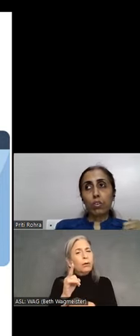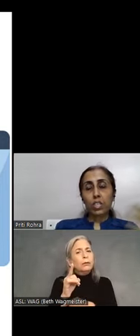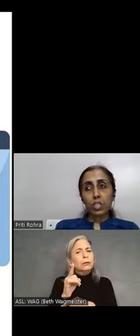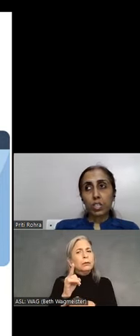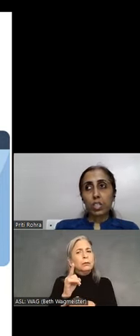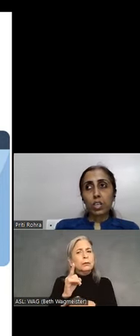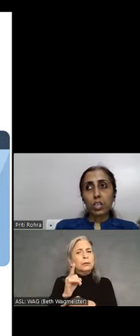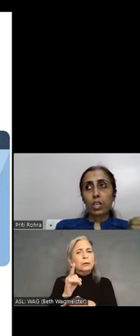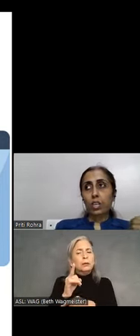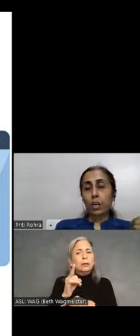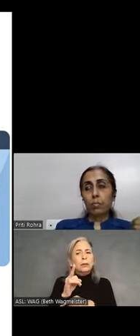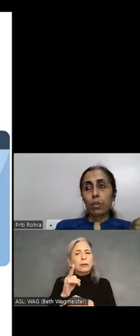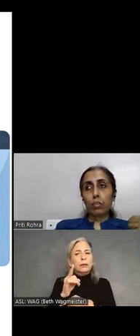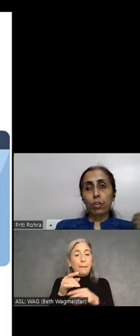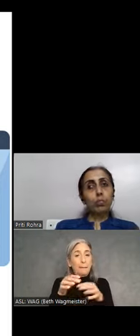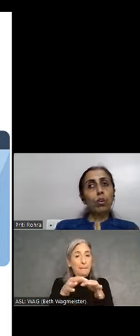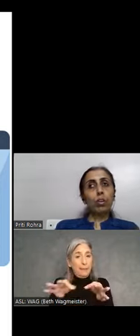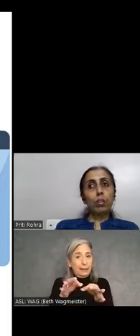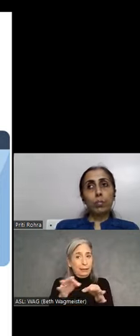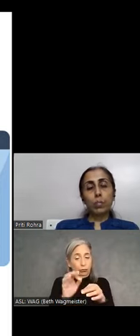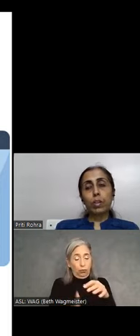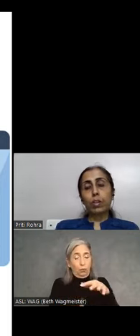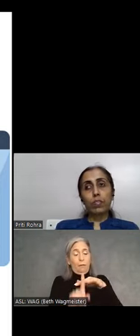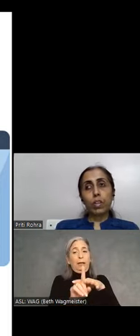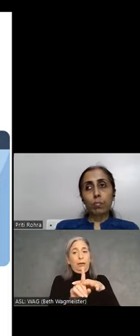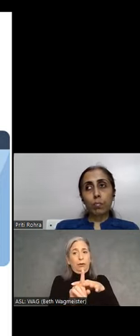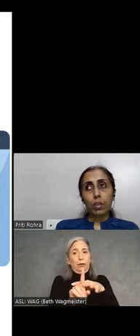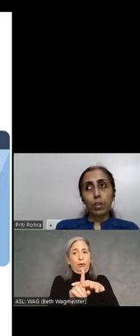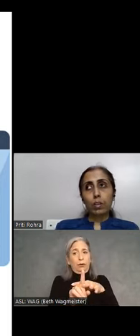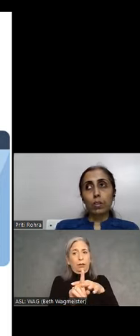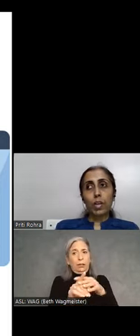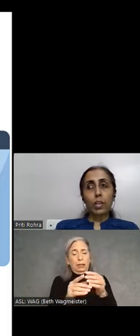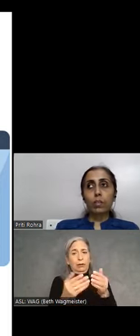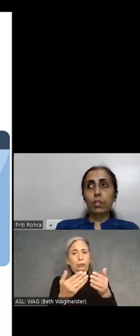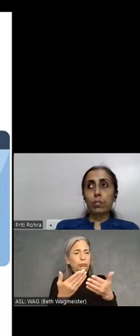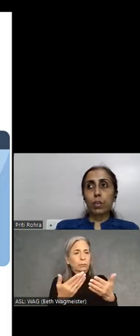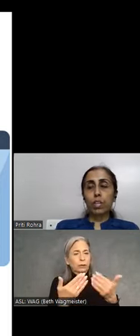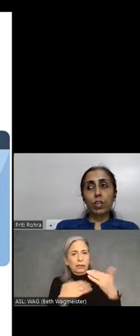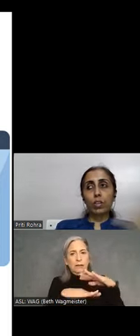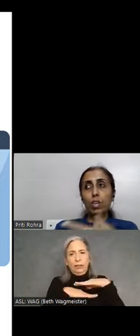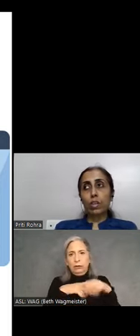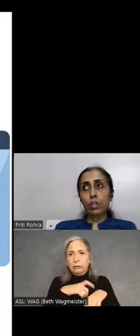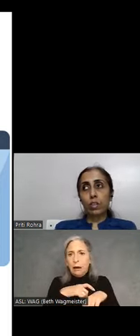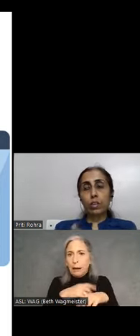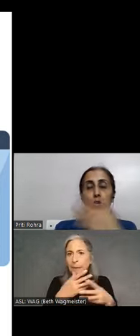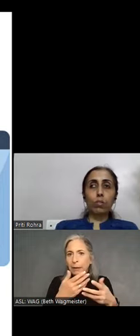messages that appear for a smaller period of time. Errors, please fix the errors in order to